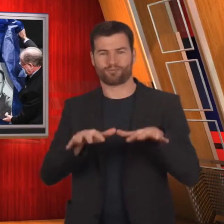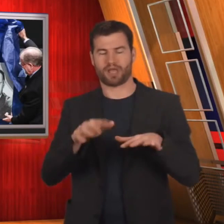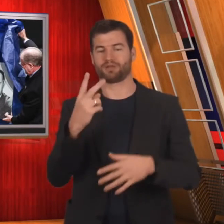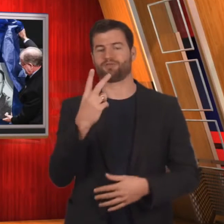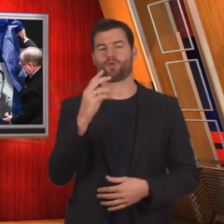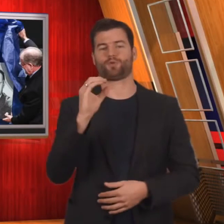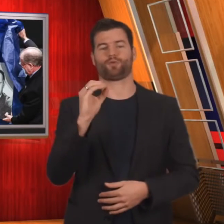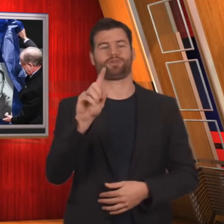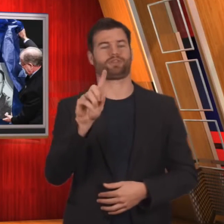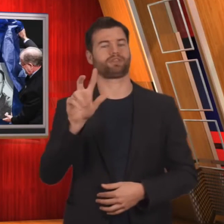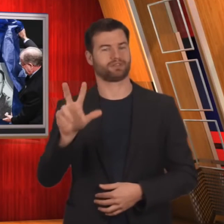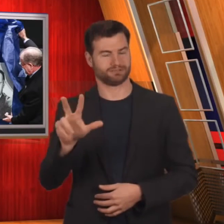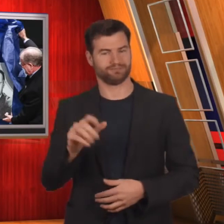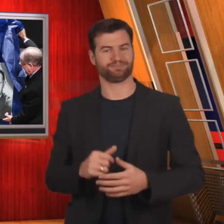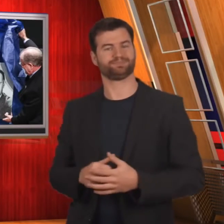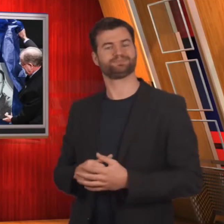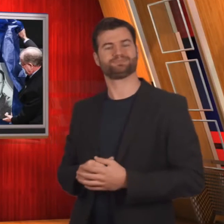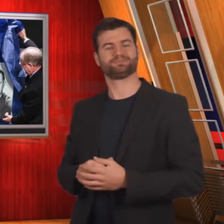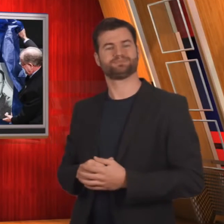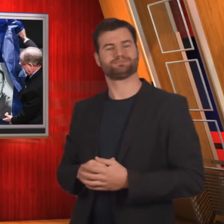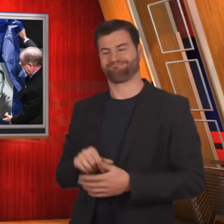of October 2013.